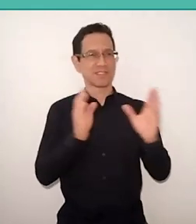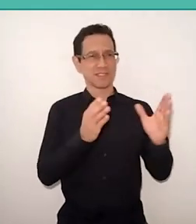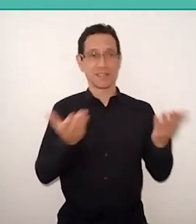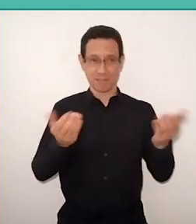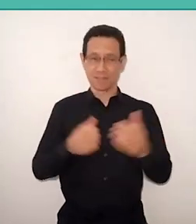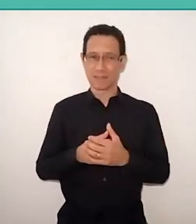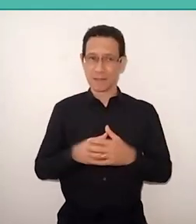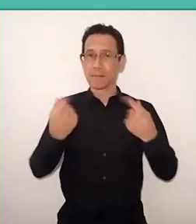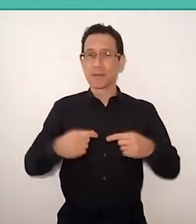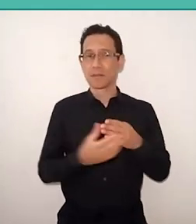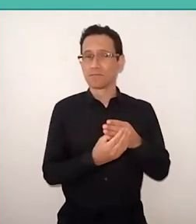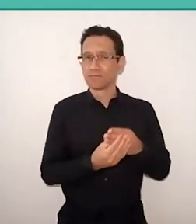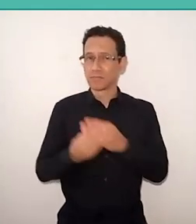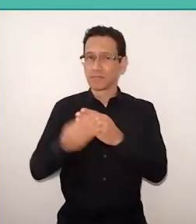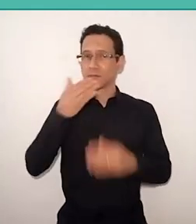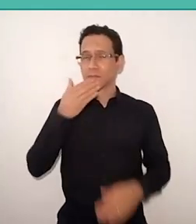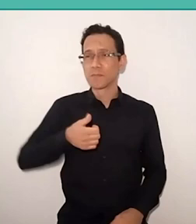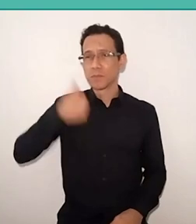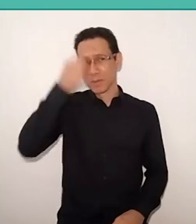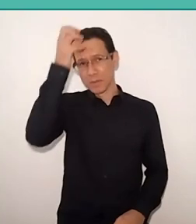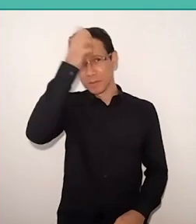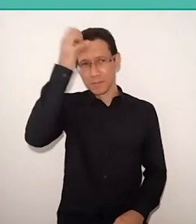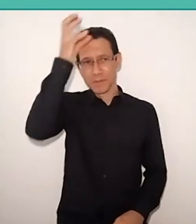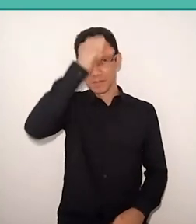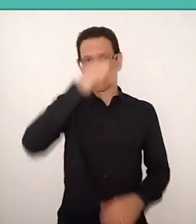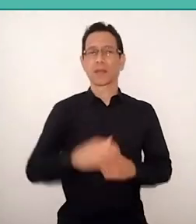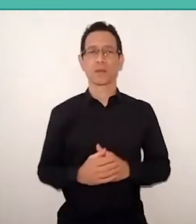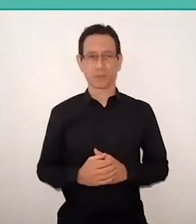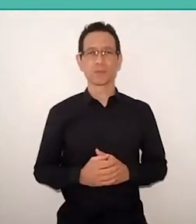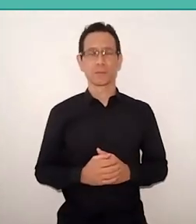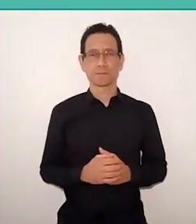for the best learning. And I finally want to thank